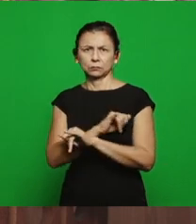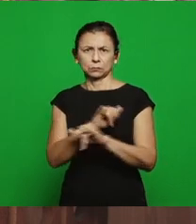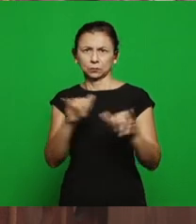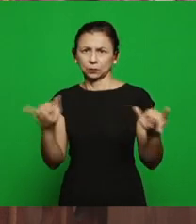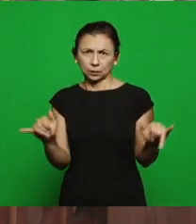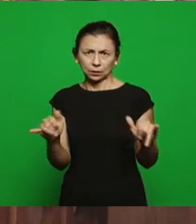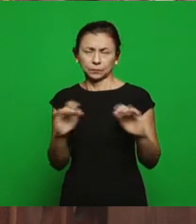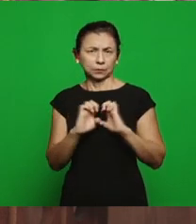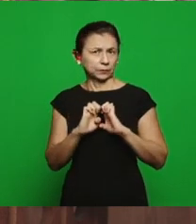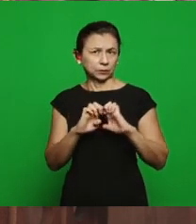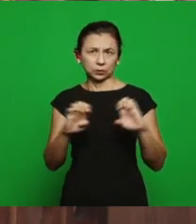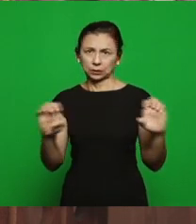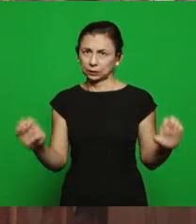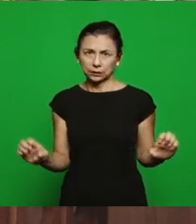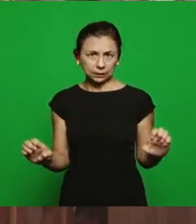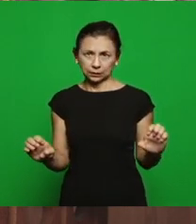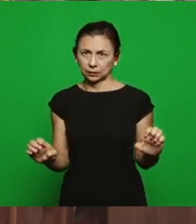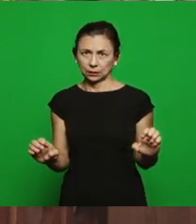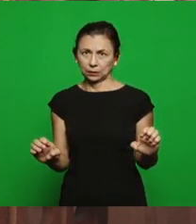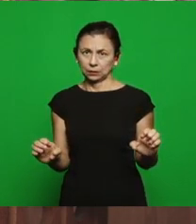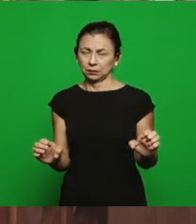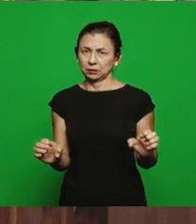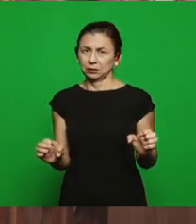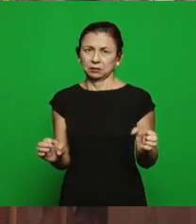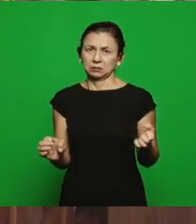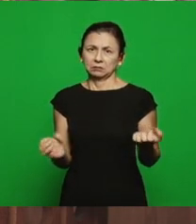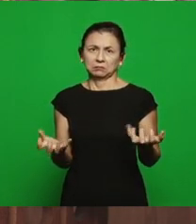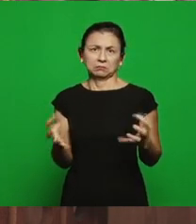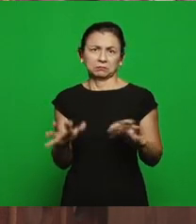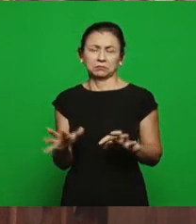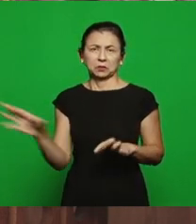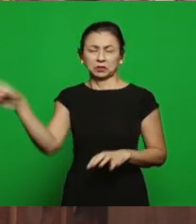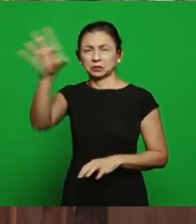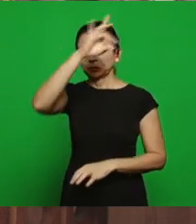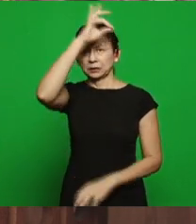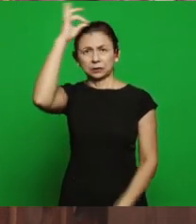the Holy Spirit who is the promoter, developer